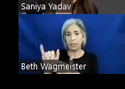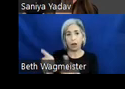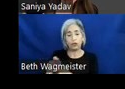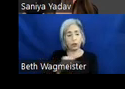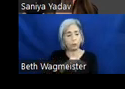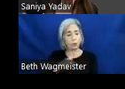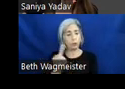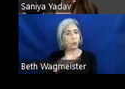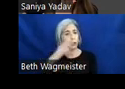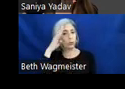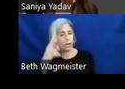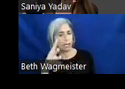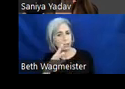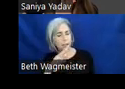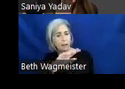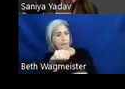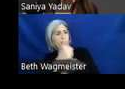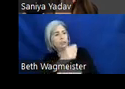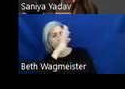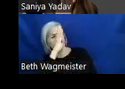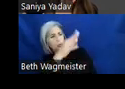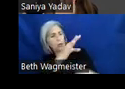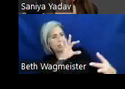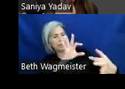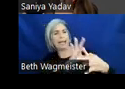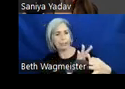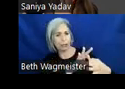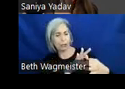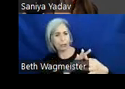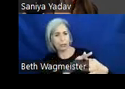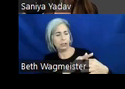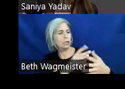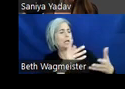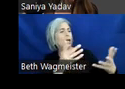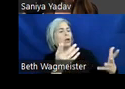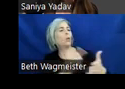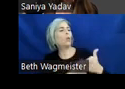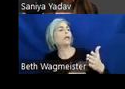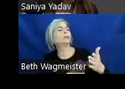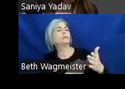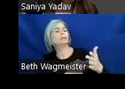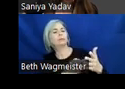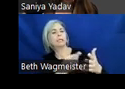The direct connection and what a specific criteria does in real life makes the